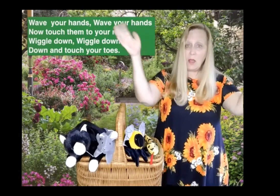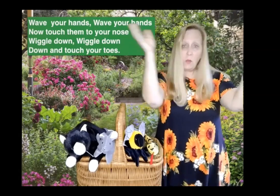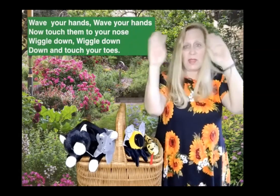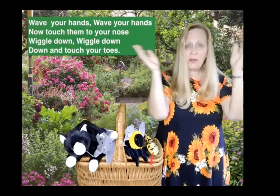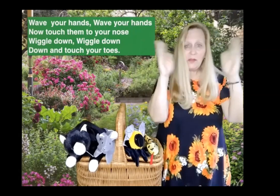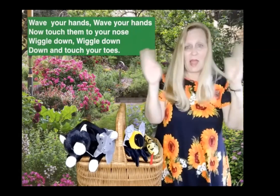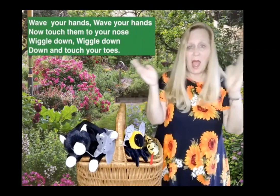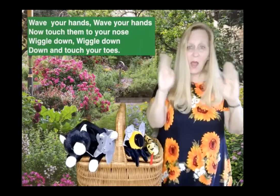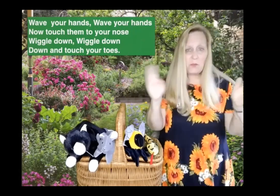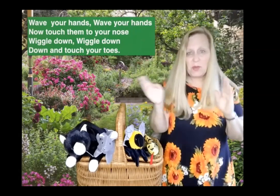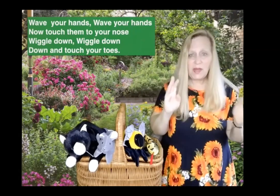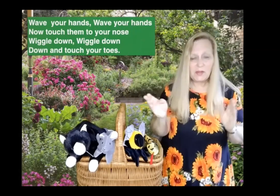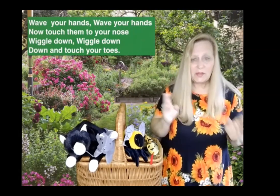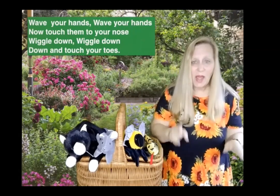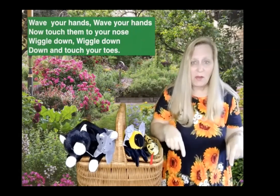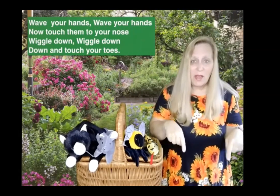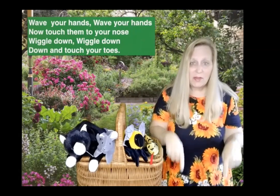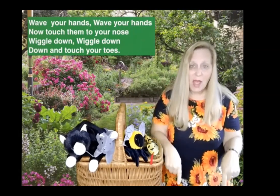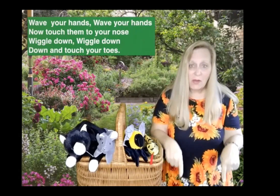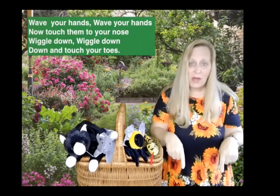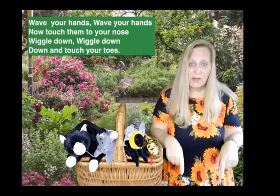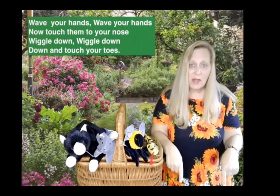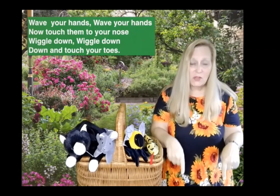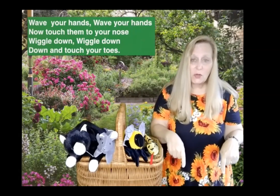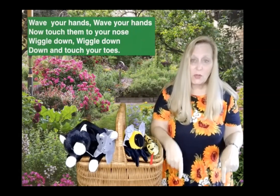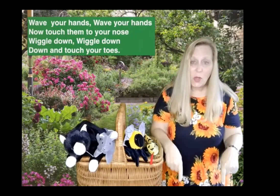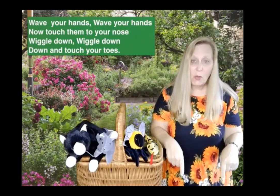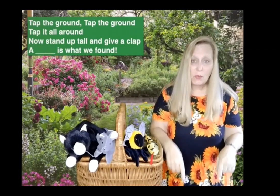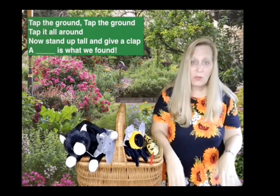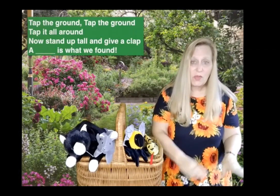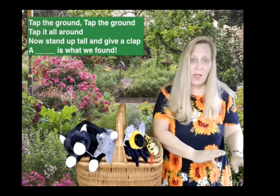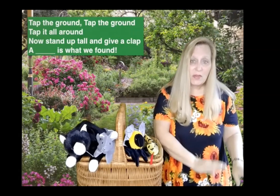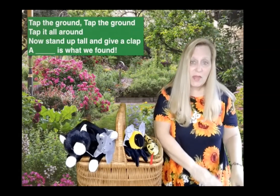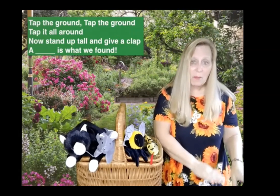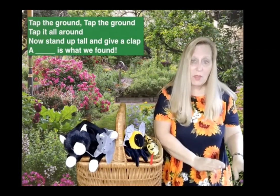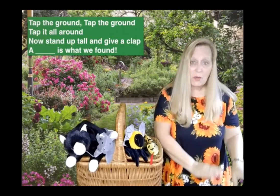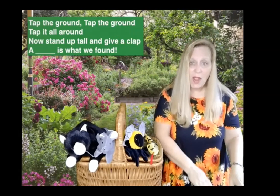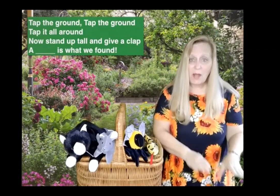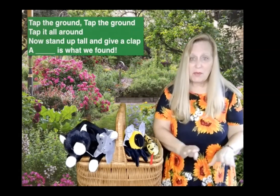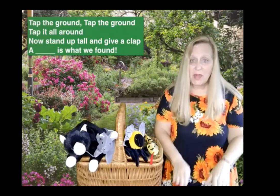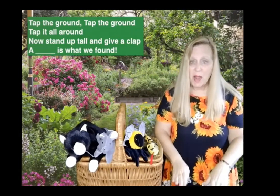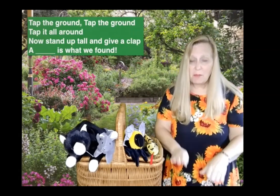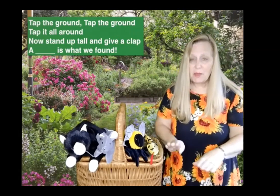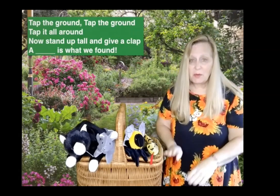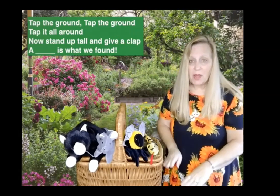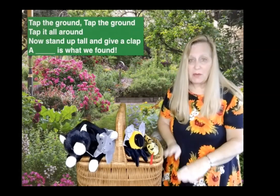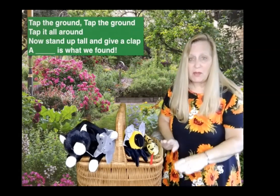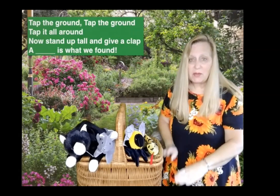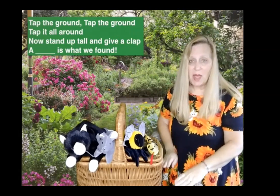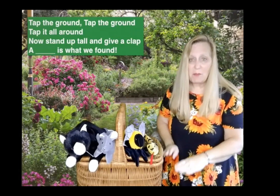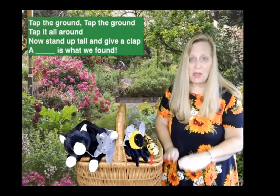wiggle down, wiggle down, down and touch your toes. Tap the ground, tap the ground. Tap it all around